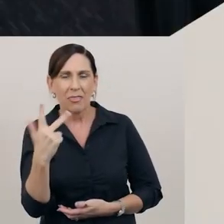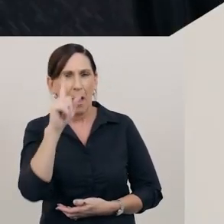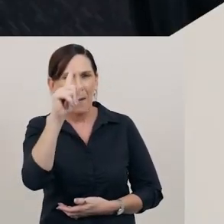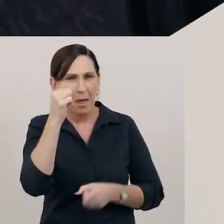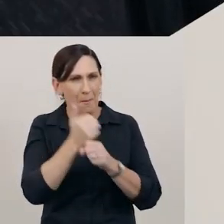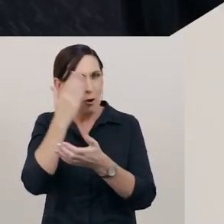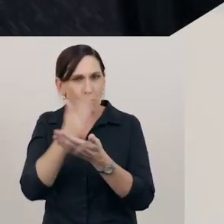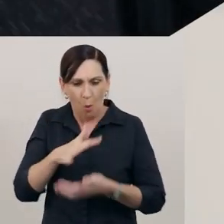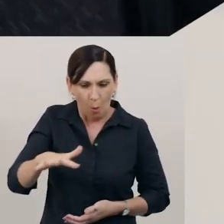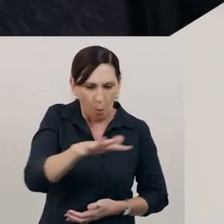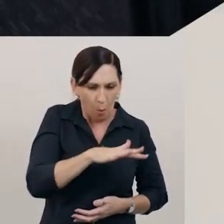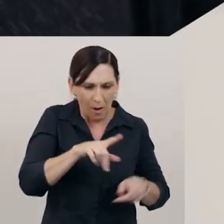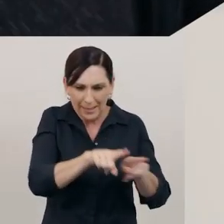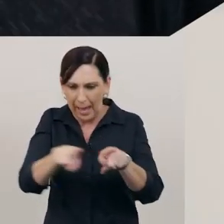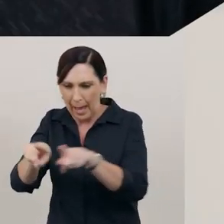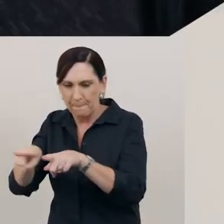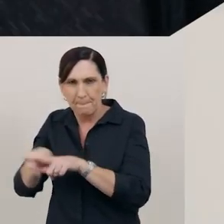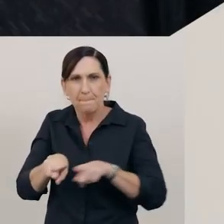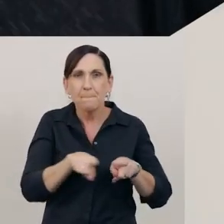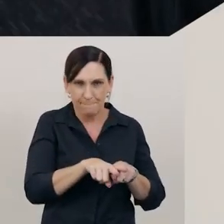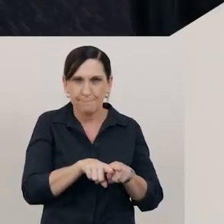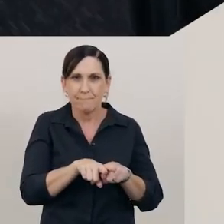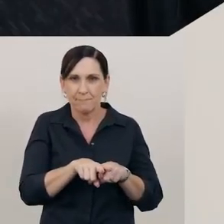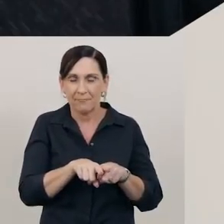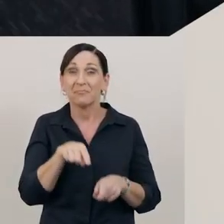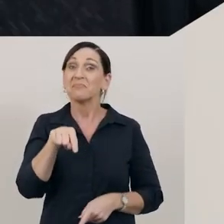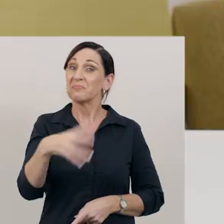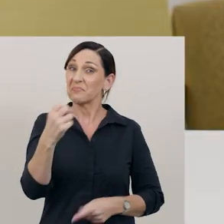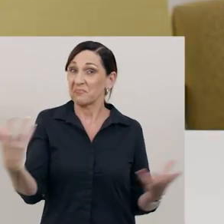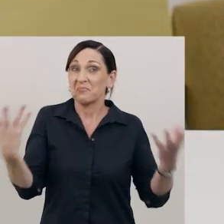Here is a collection of counters. There are 24 of them.